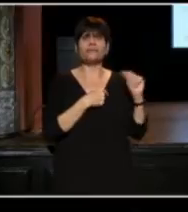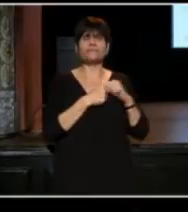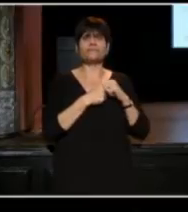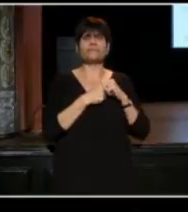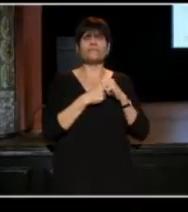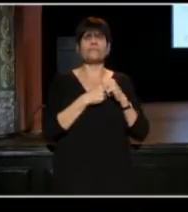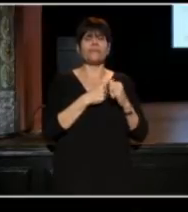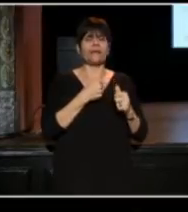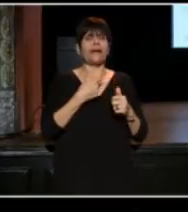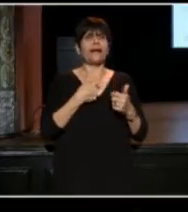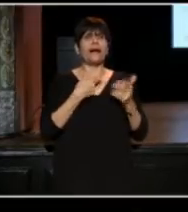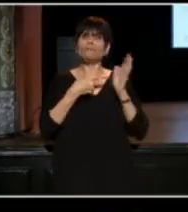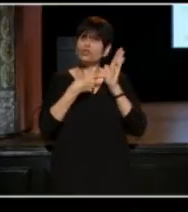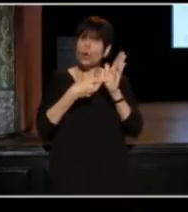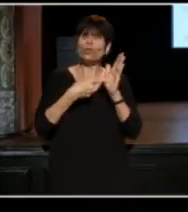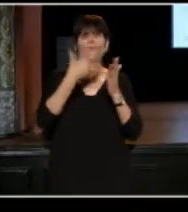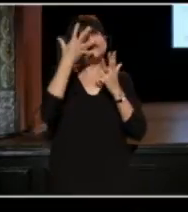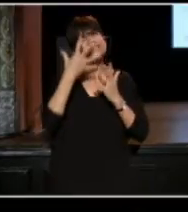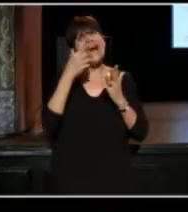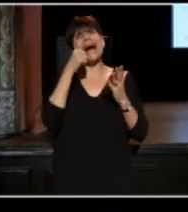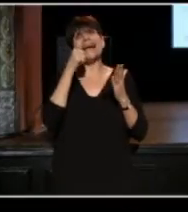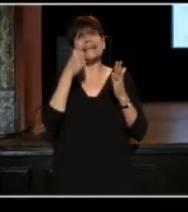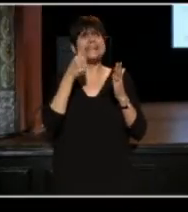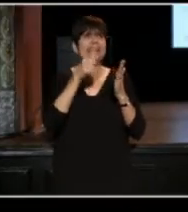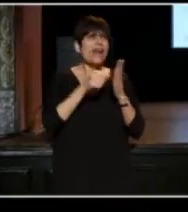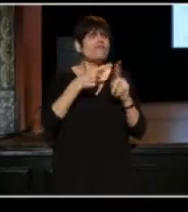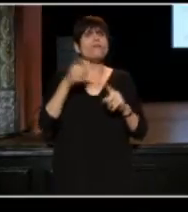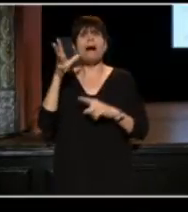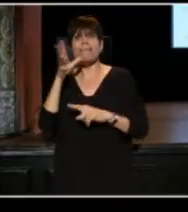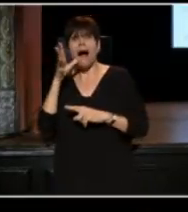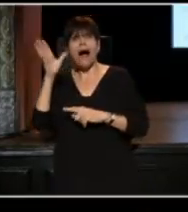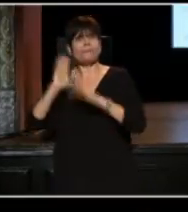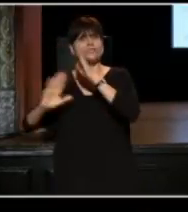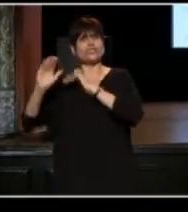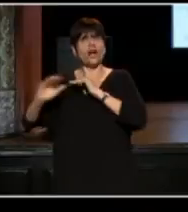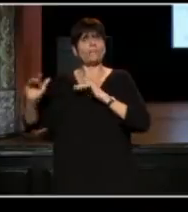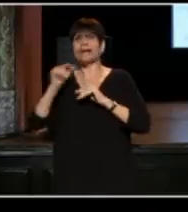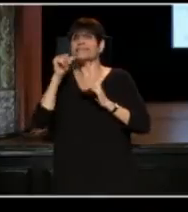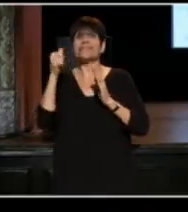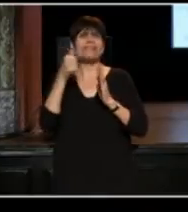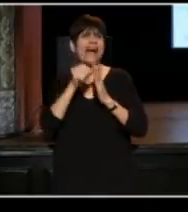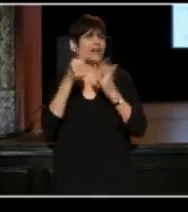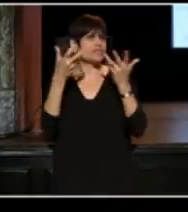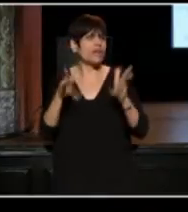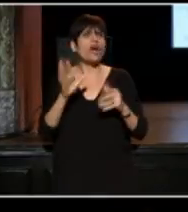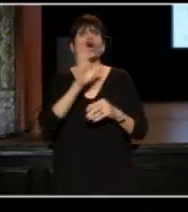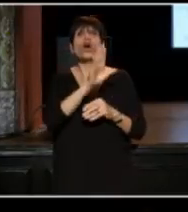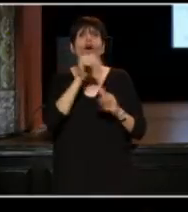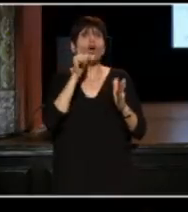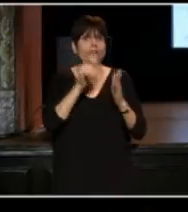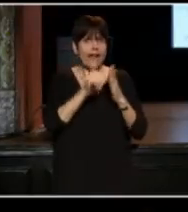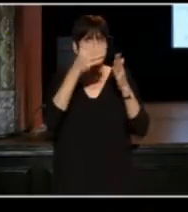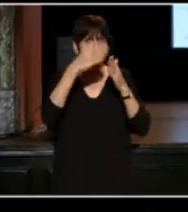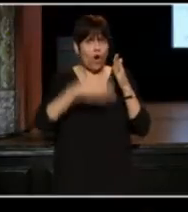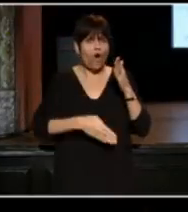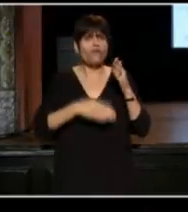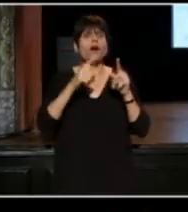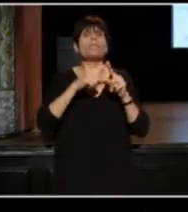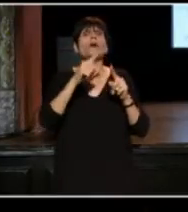Why am I showing you a sad letter from my mom's childhood? Because the letter has not ended. Her letter is over but the letter that her mother received